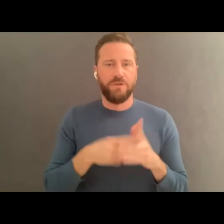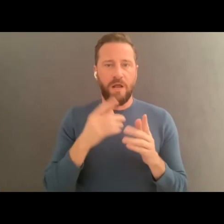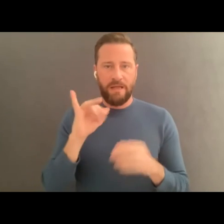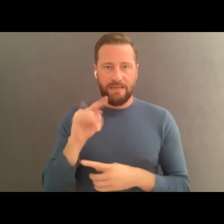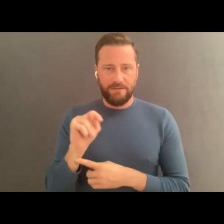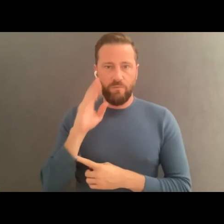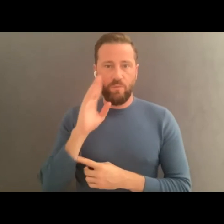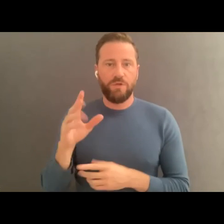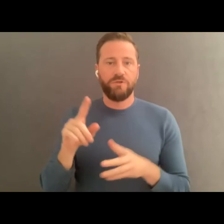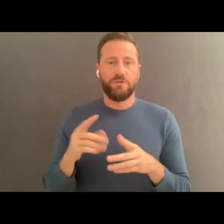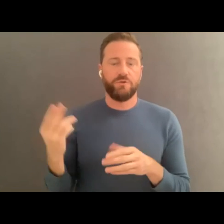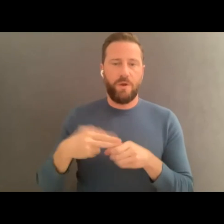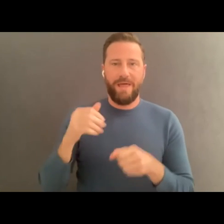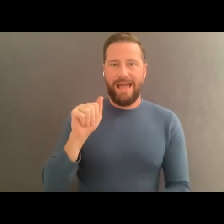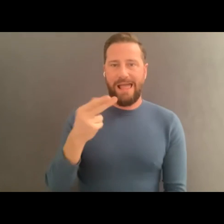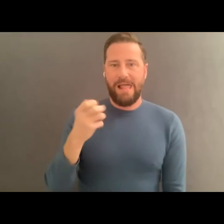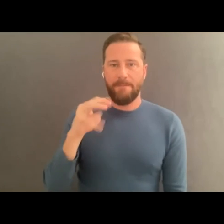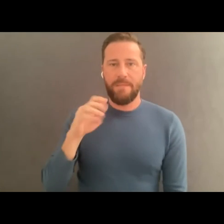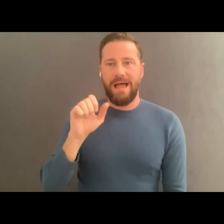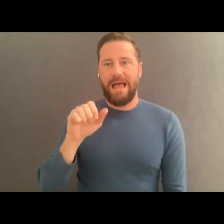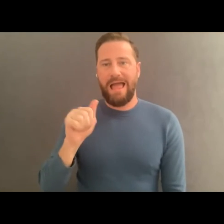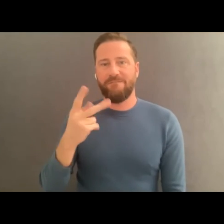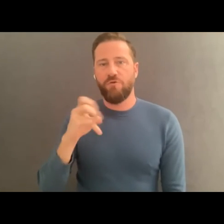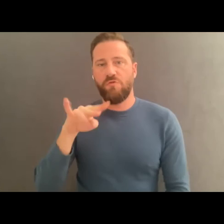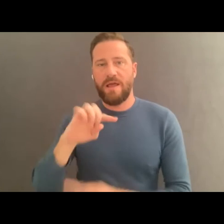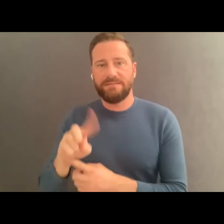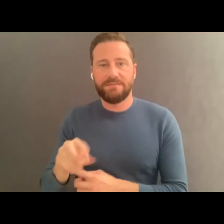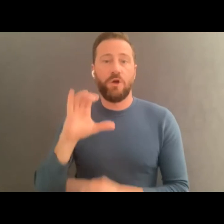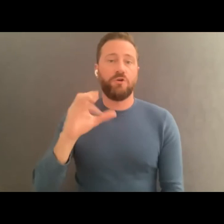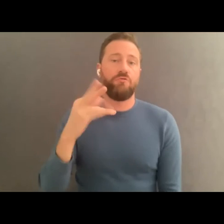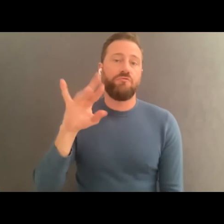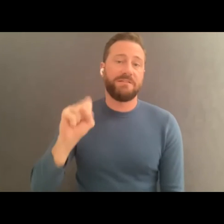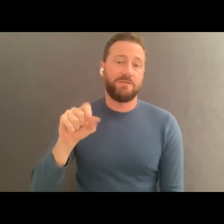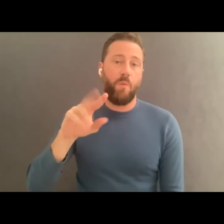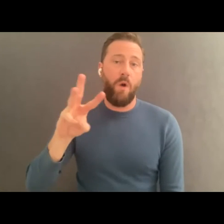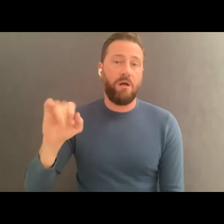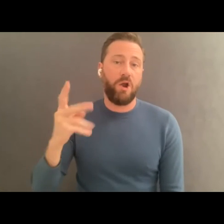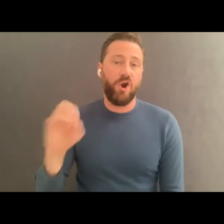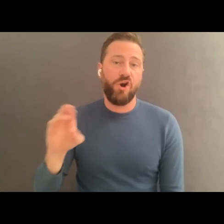by Adham Hafez, Chris Walker, Kamal Sinclair and Kristopher McDowell